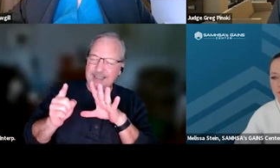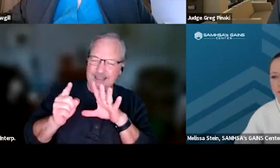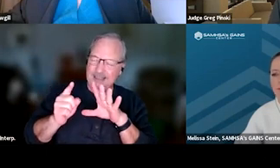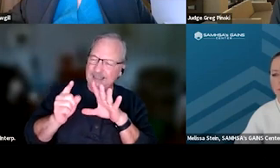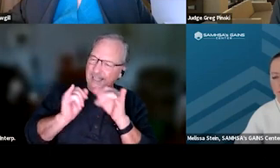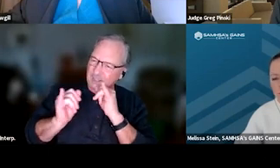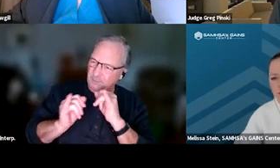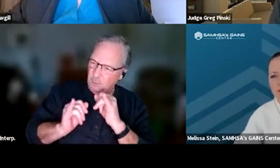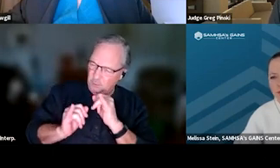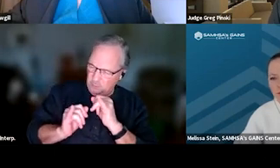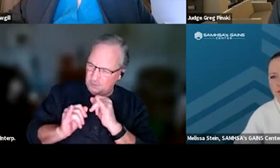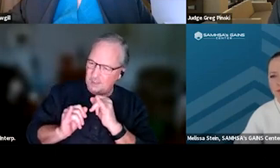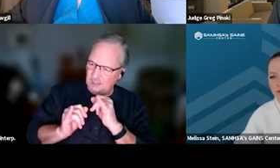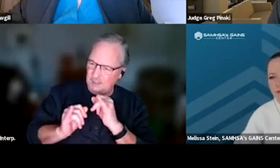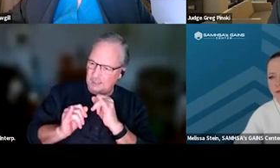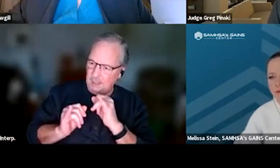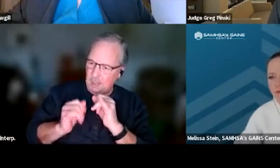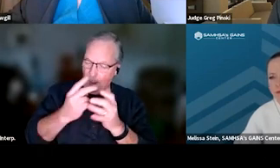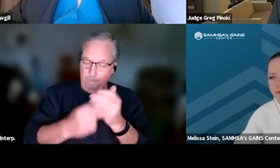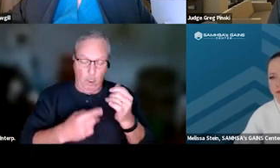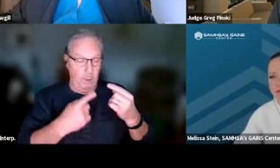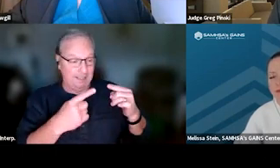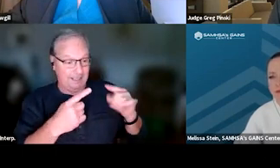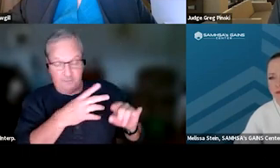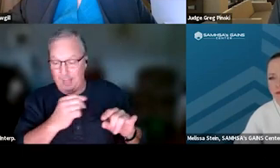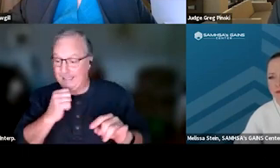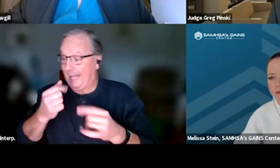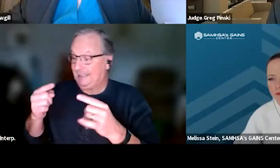of both your successful and unsuccessful participants, you should do so.